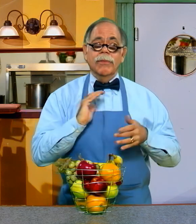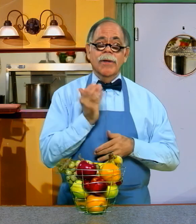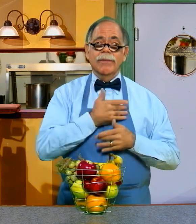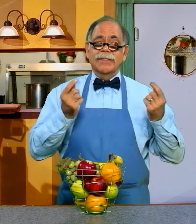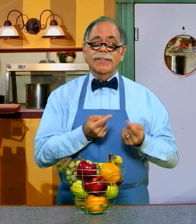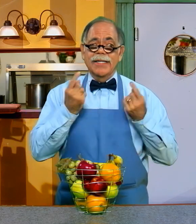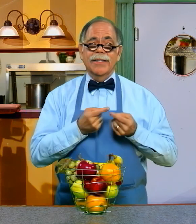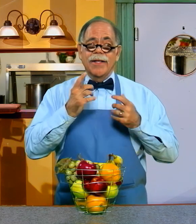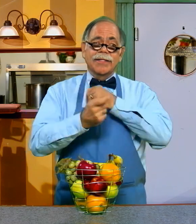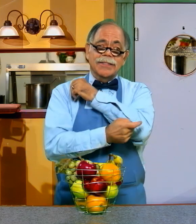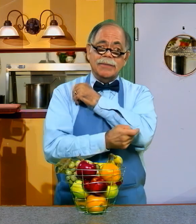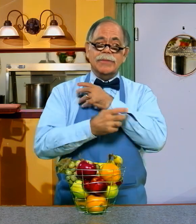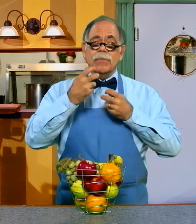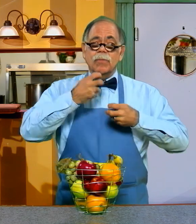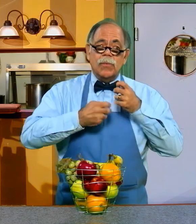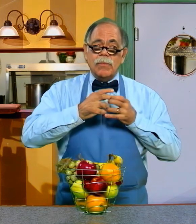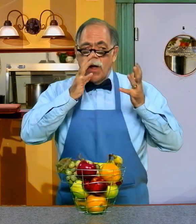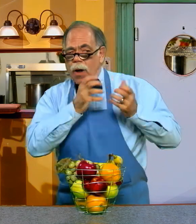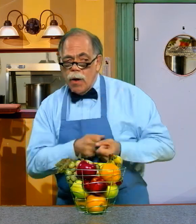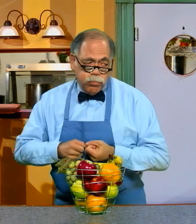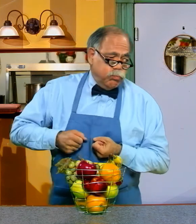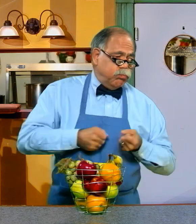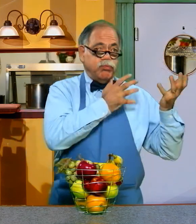PAST TEMPTATION, AND PROBLEMS.